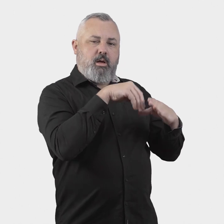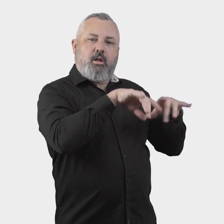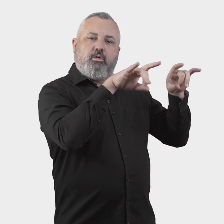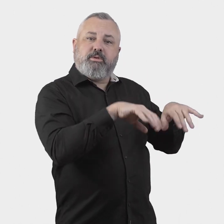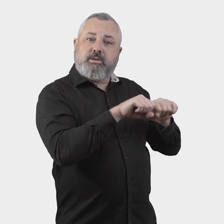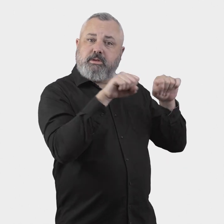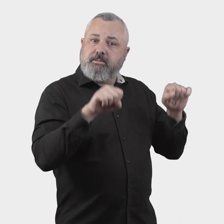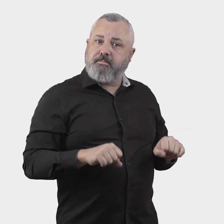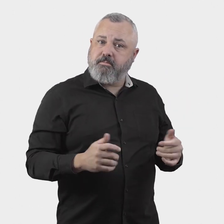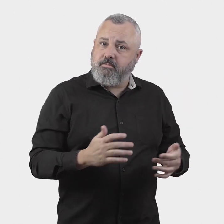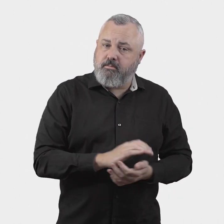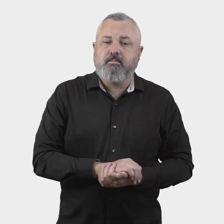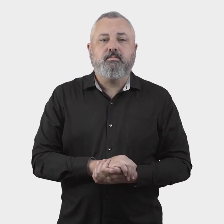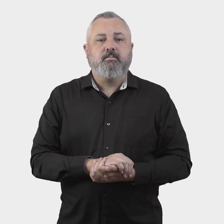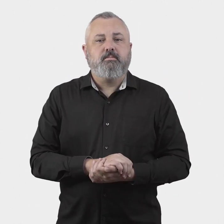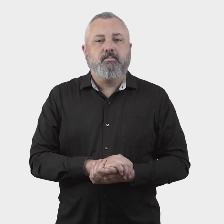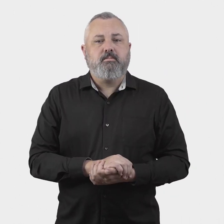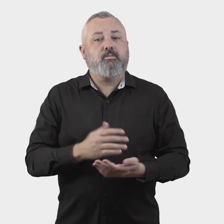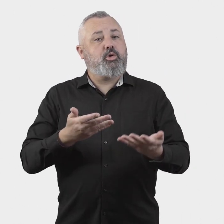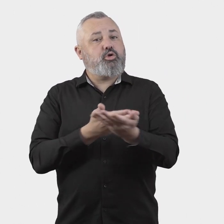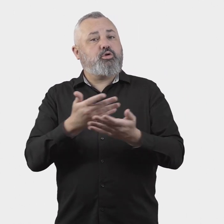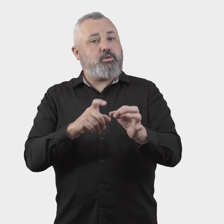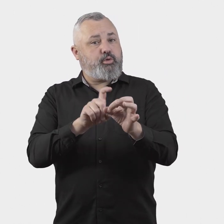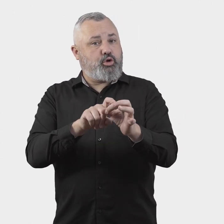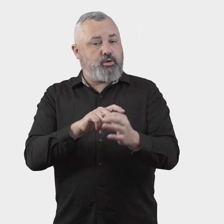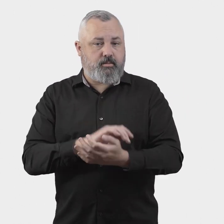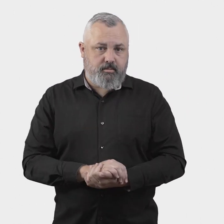Aviation Industry Ombuds Scheme. Consultation question